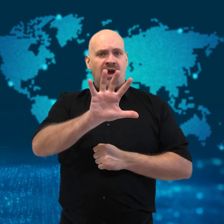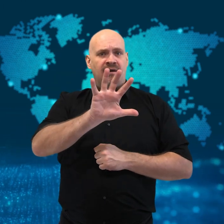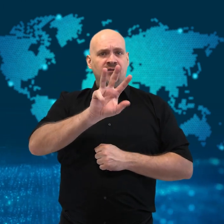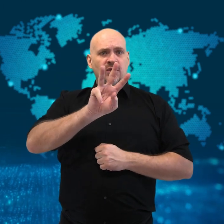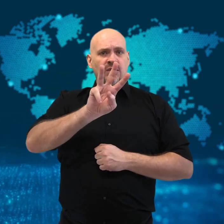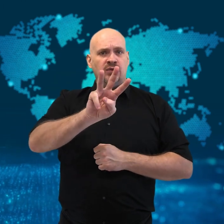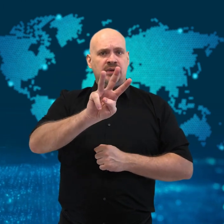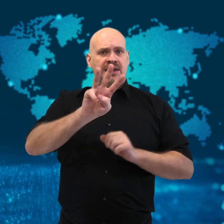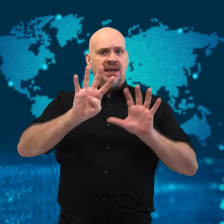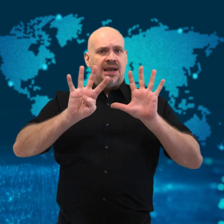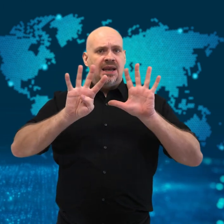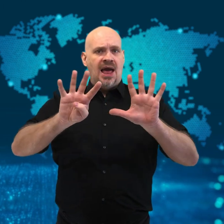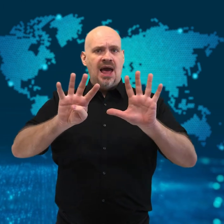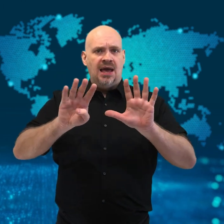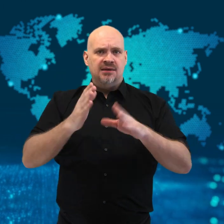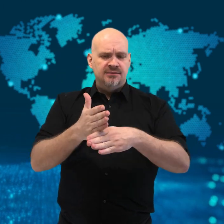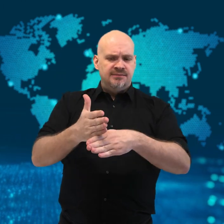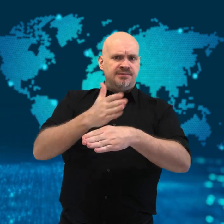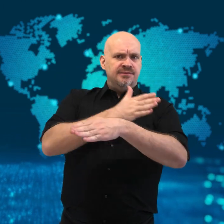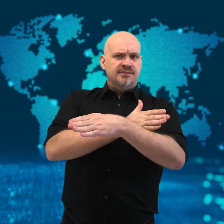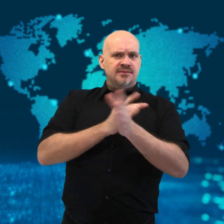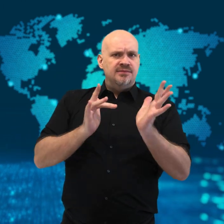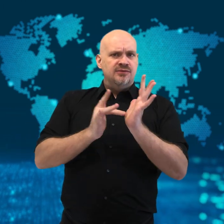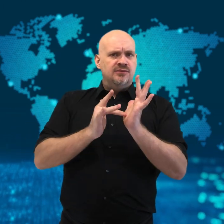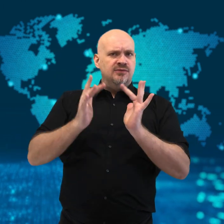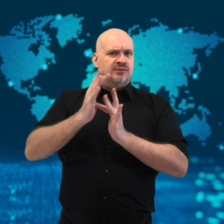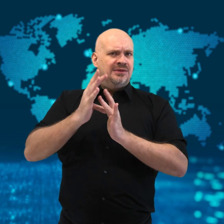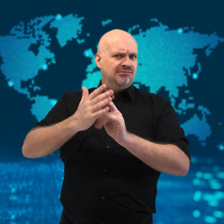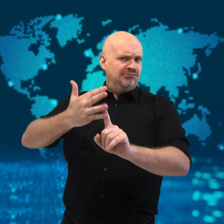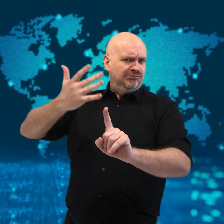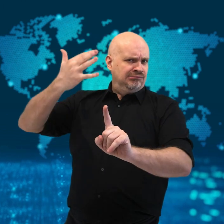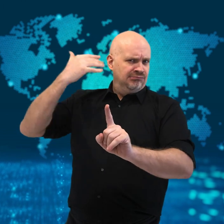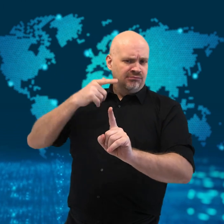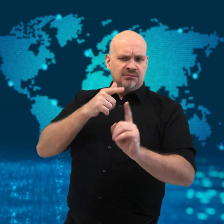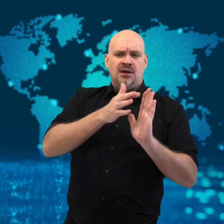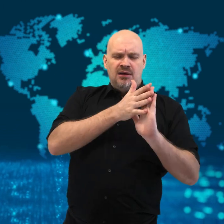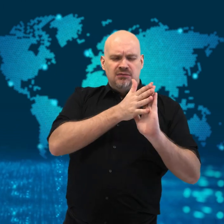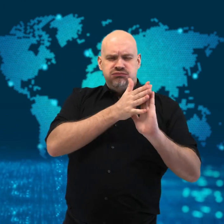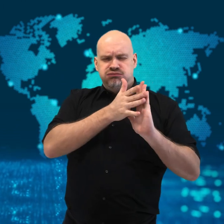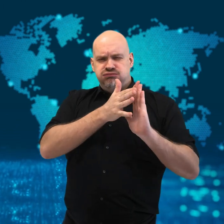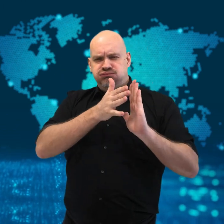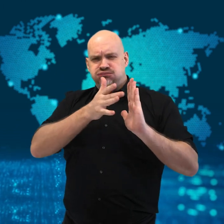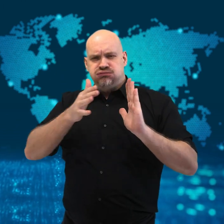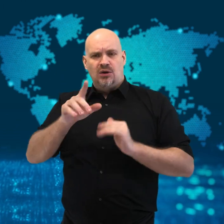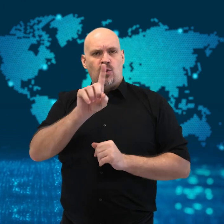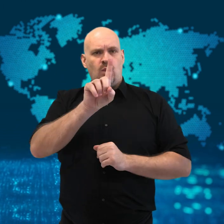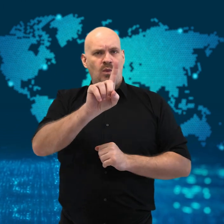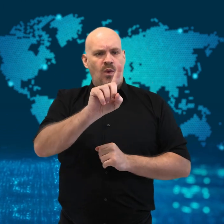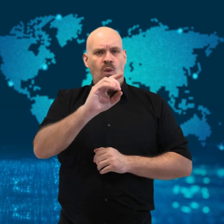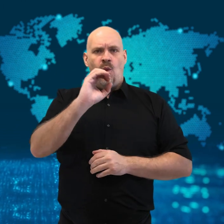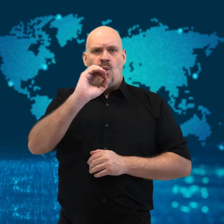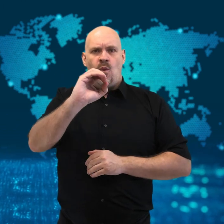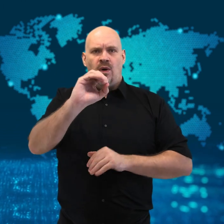When the mummies arrived at the new museum,